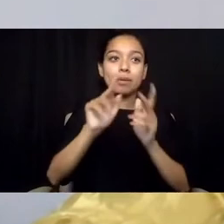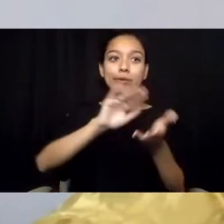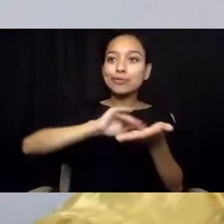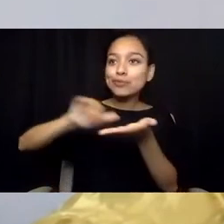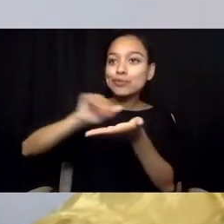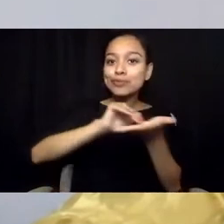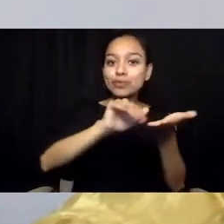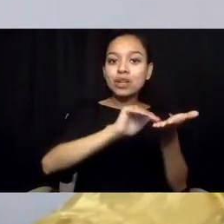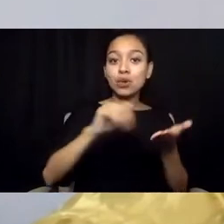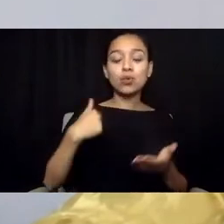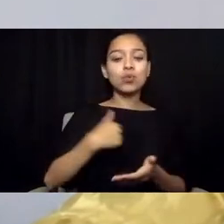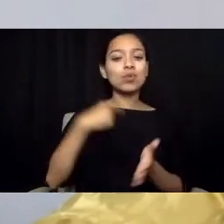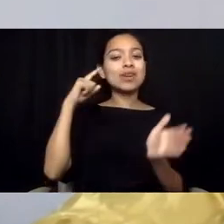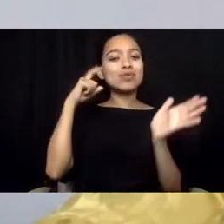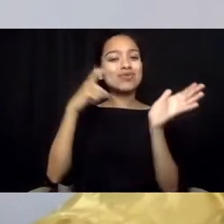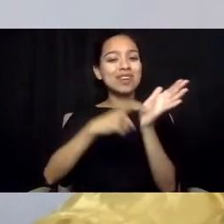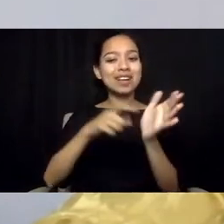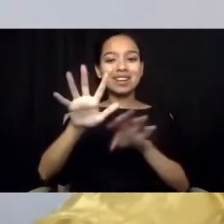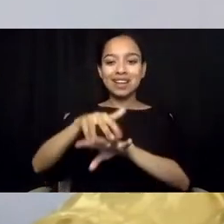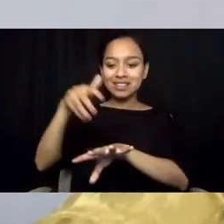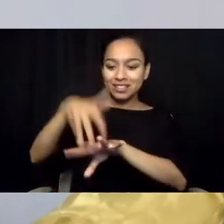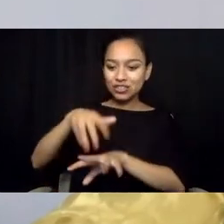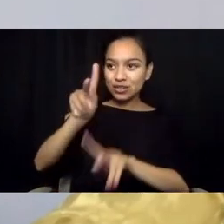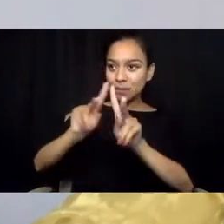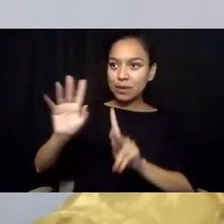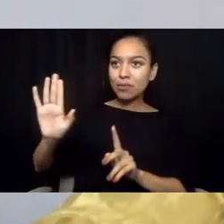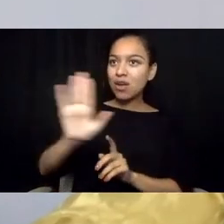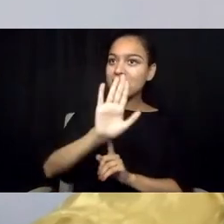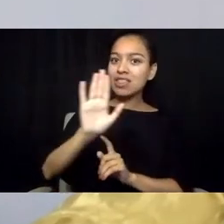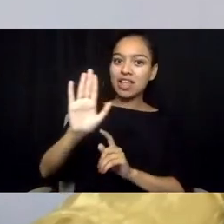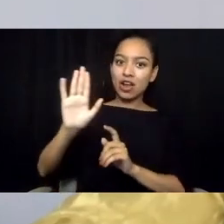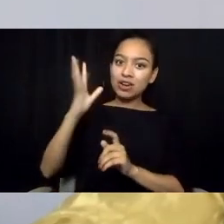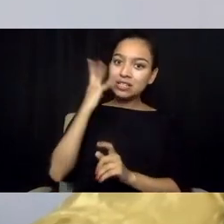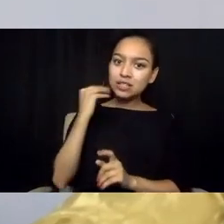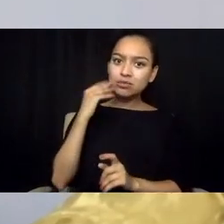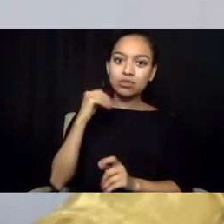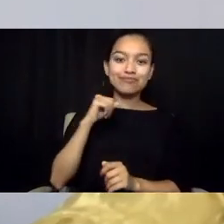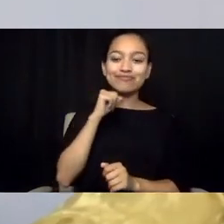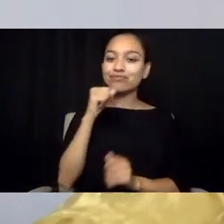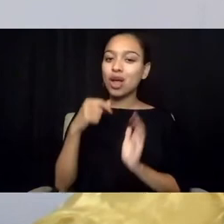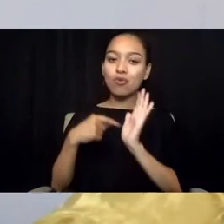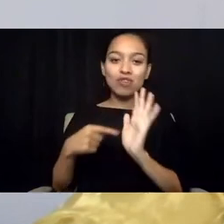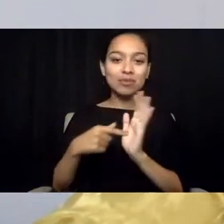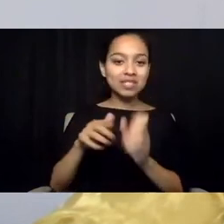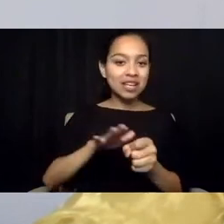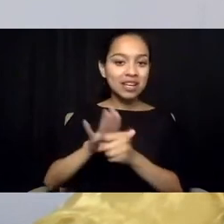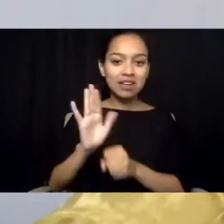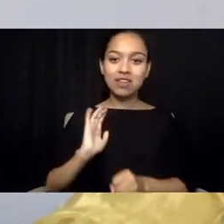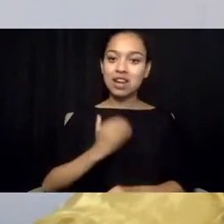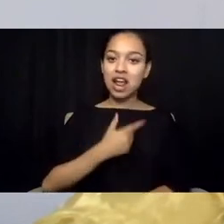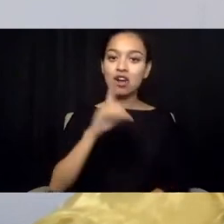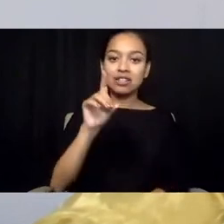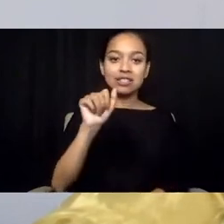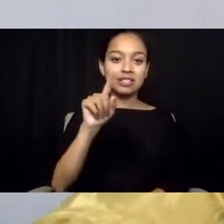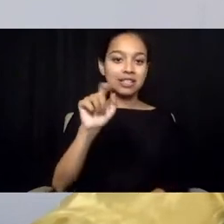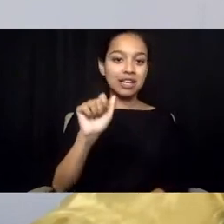continues to be underrepresented in our data, in our resource allocation, and our systemic response to healthcare overall.